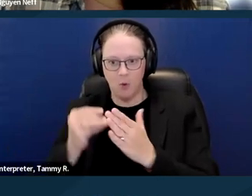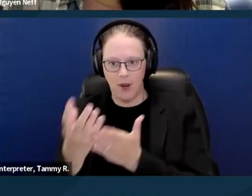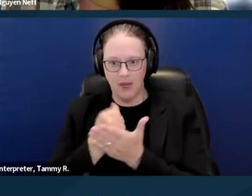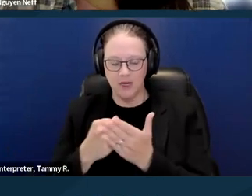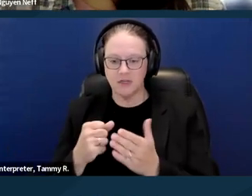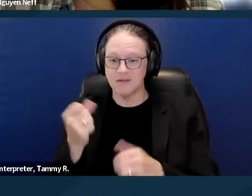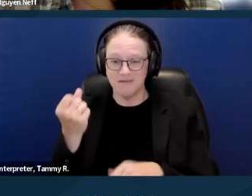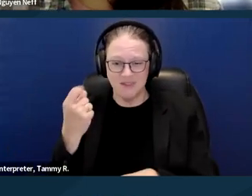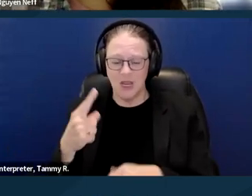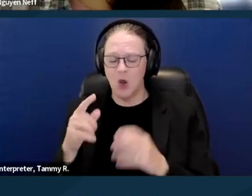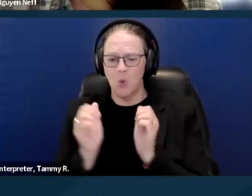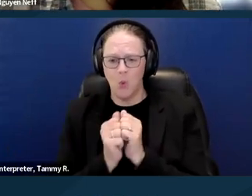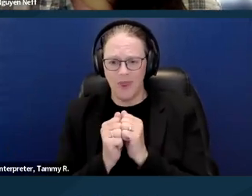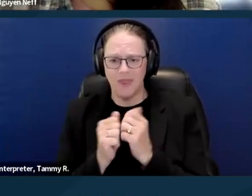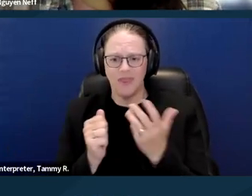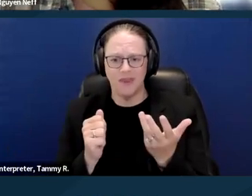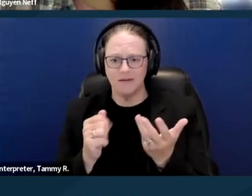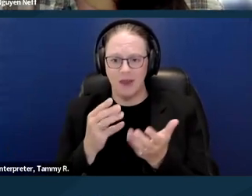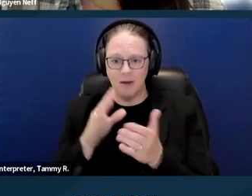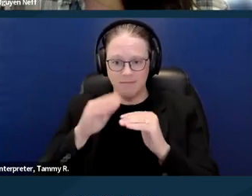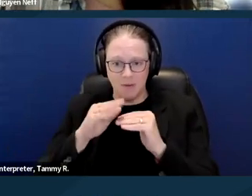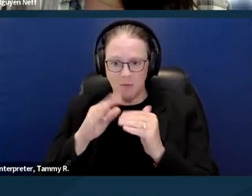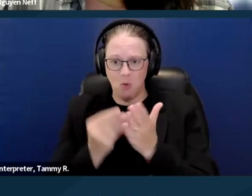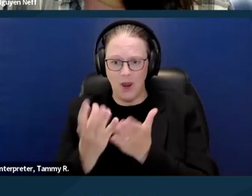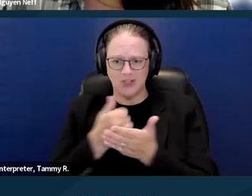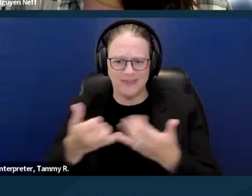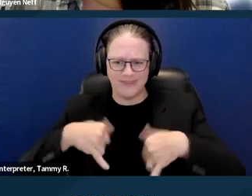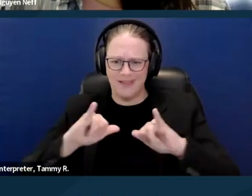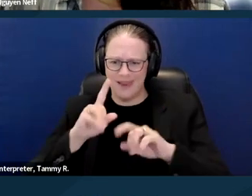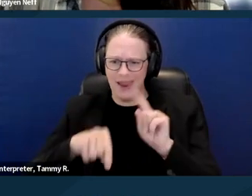to cover your rent for the average one bedroom apartment